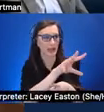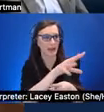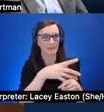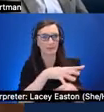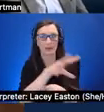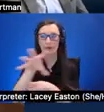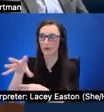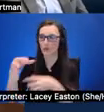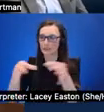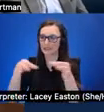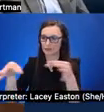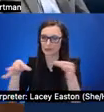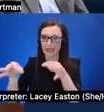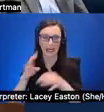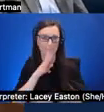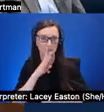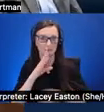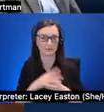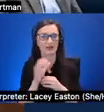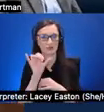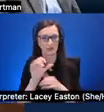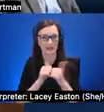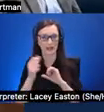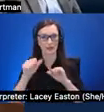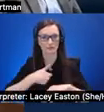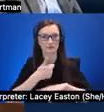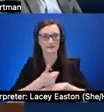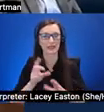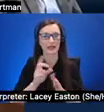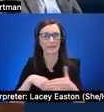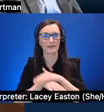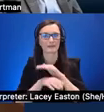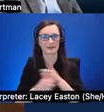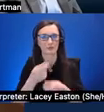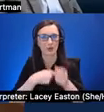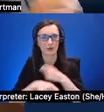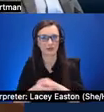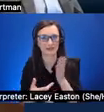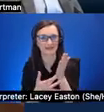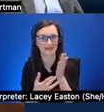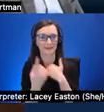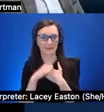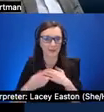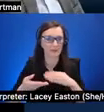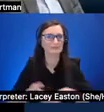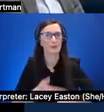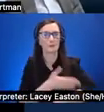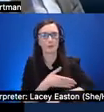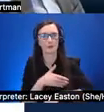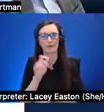sets of accessible alternative techniques to make mobile ar accessible um yeah next slide please